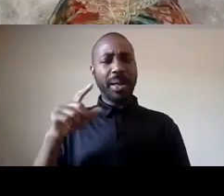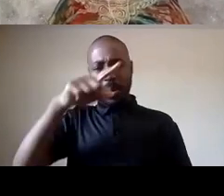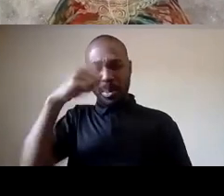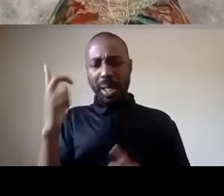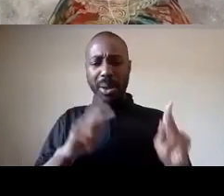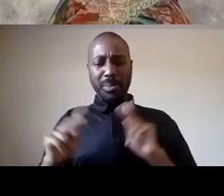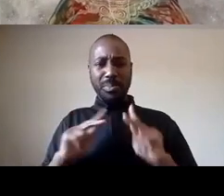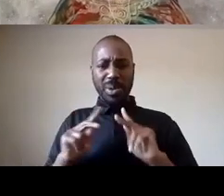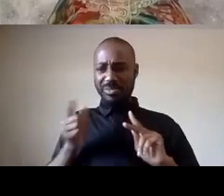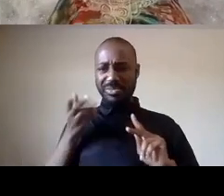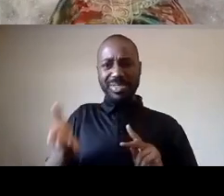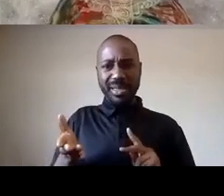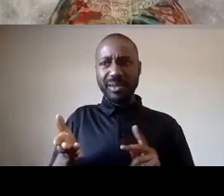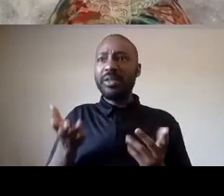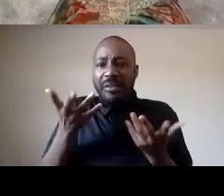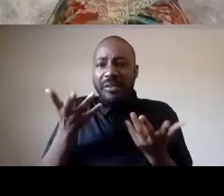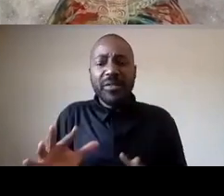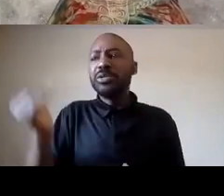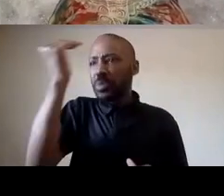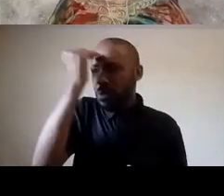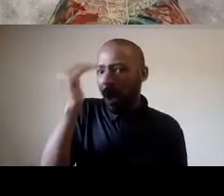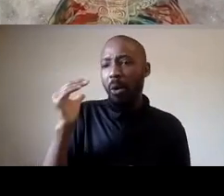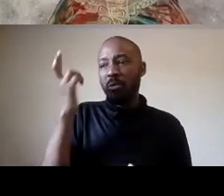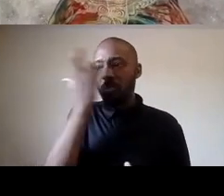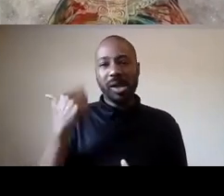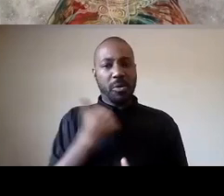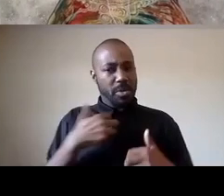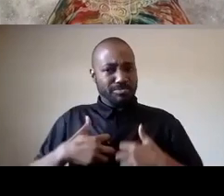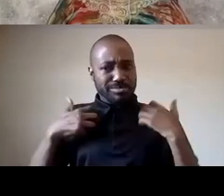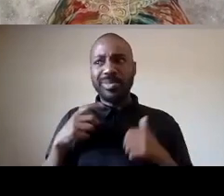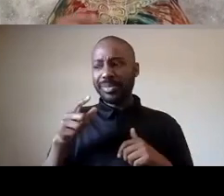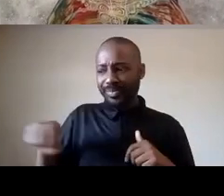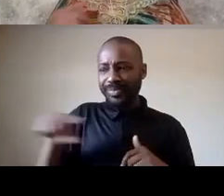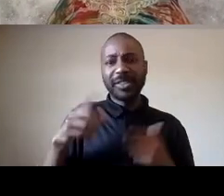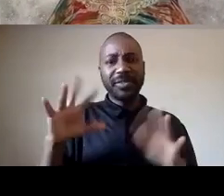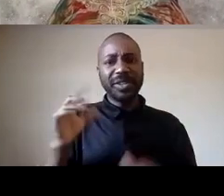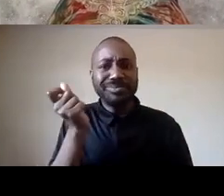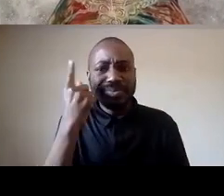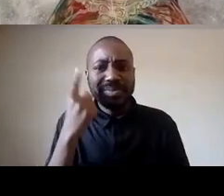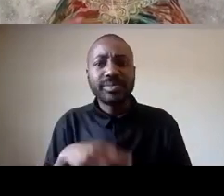outraged black people on crenshaw get it right um who we want to disrupt who we